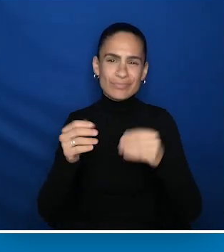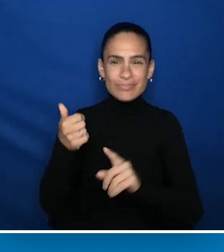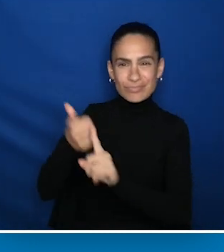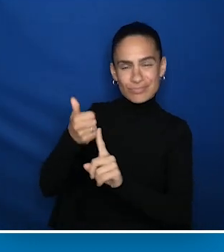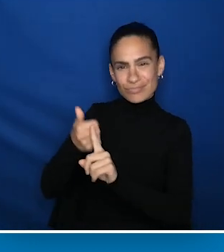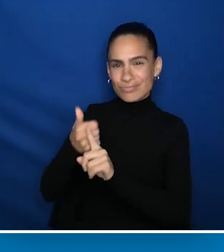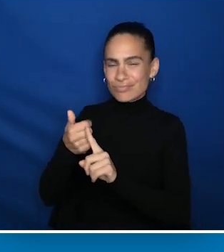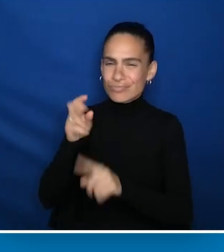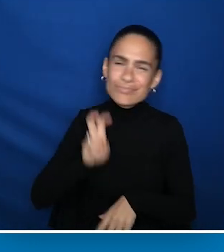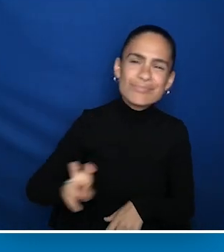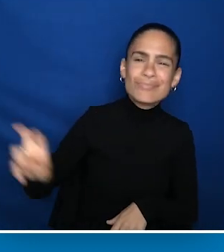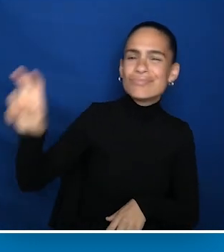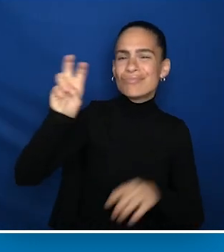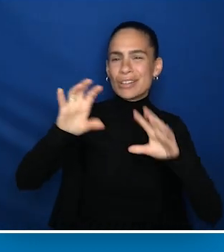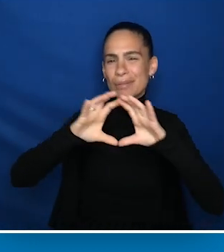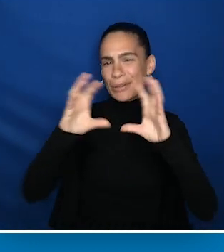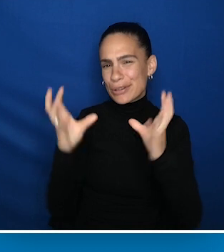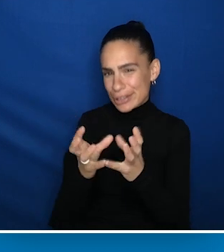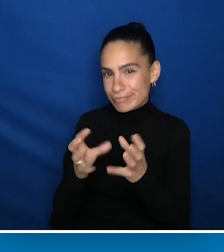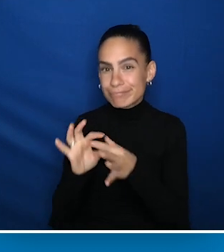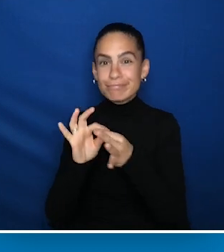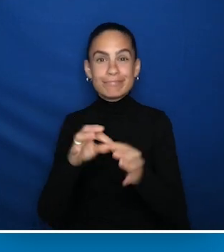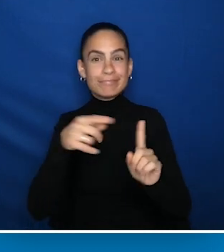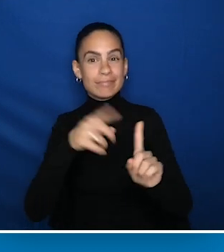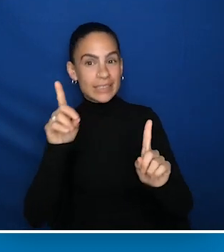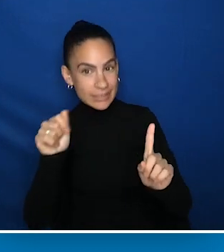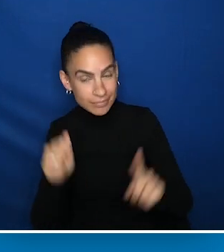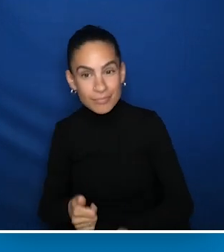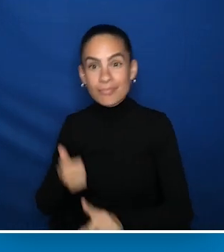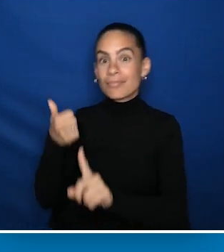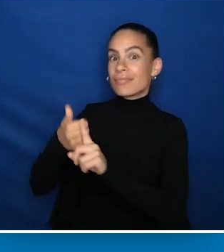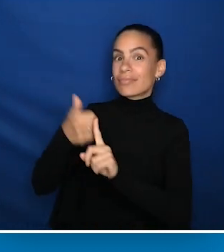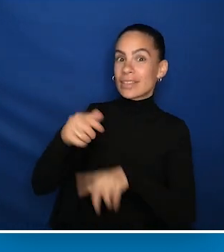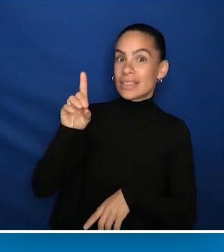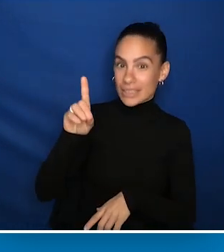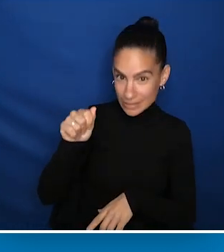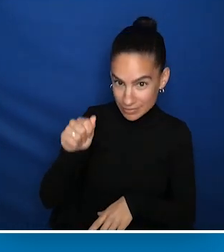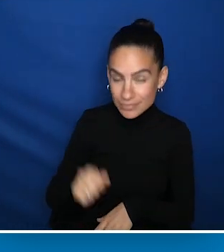traveling around the globe, largely in a disability context. He lives with a disability himself.